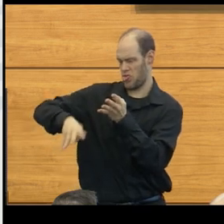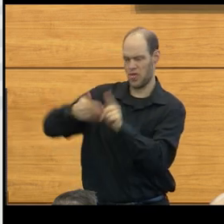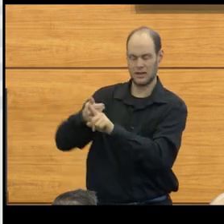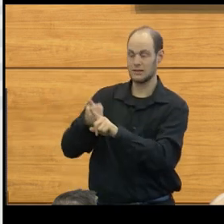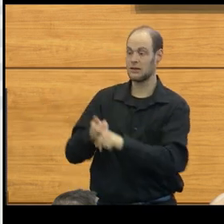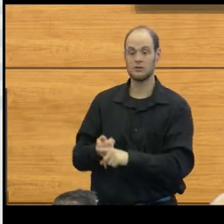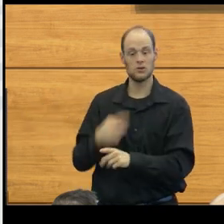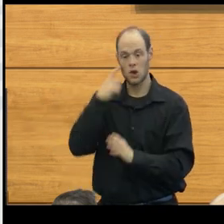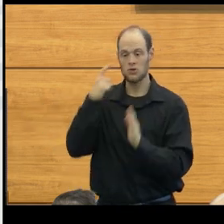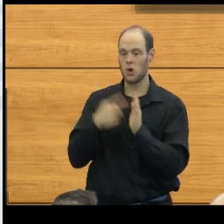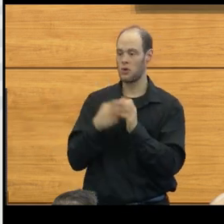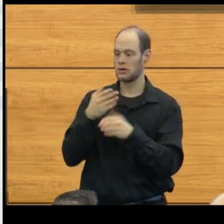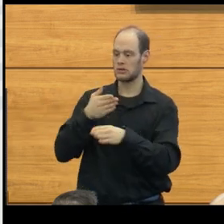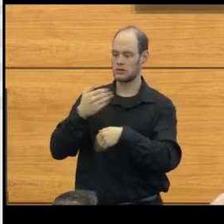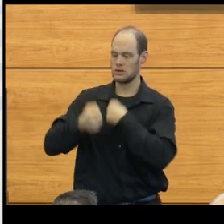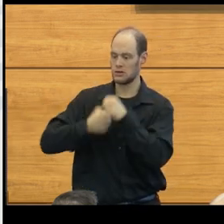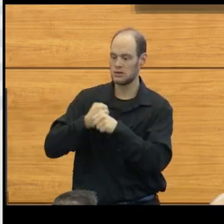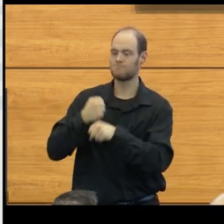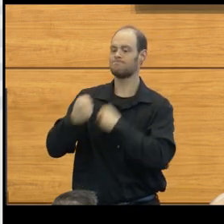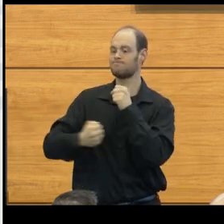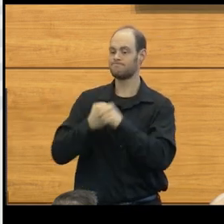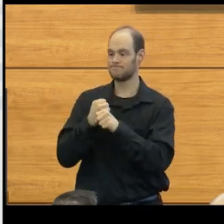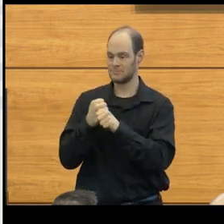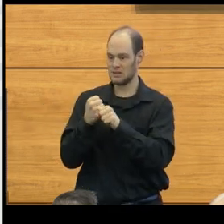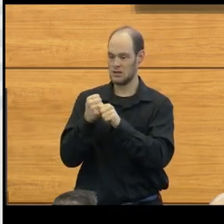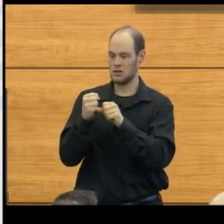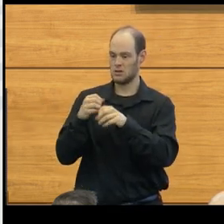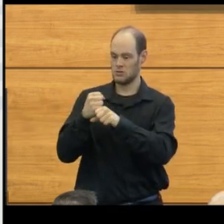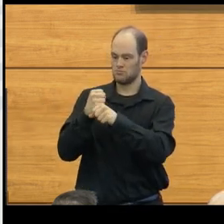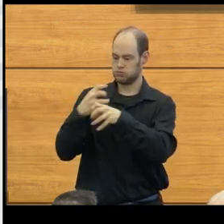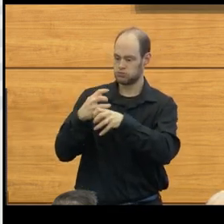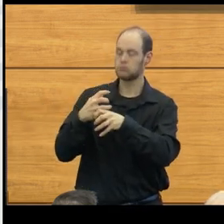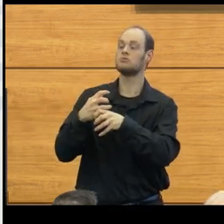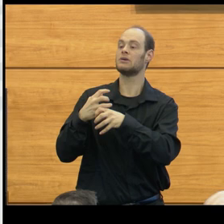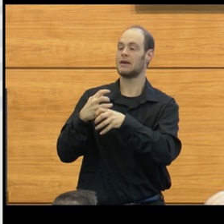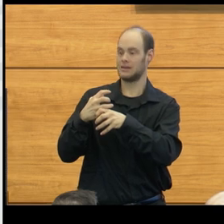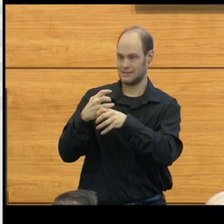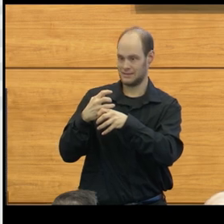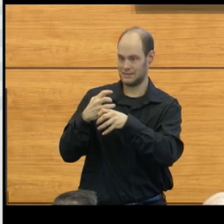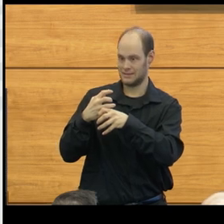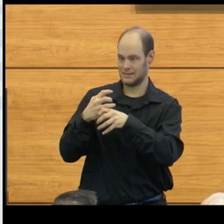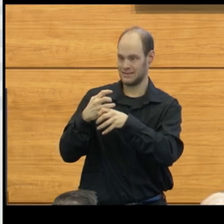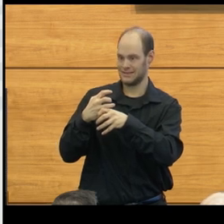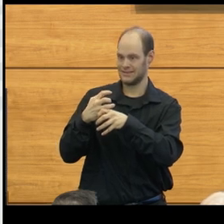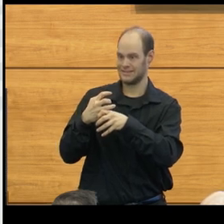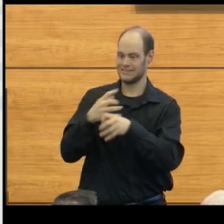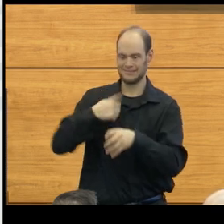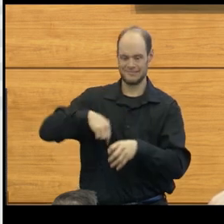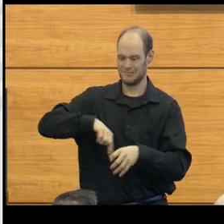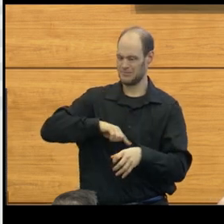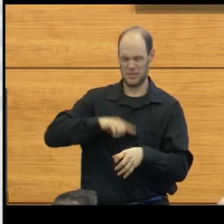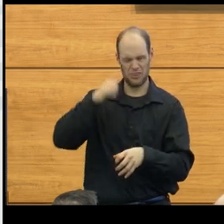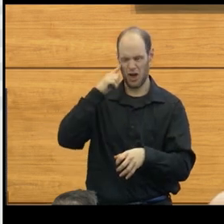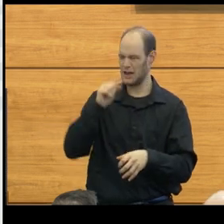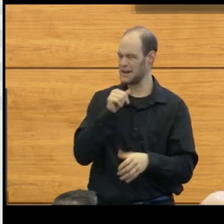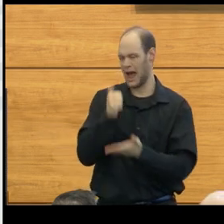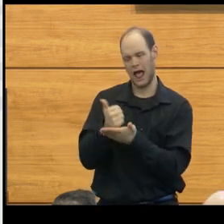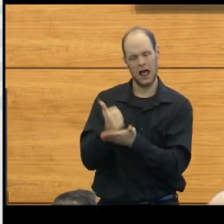But we found, over the years, that doing a decompression at the level of the foramen magnum was something that really would be beneficial.